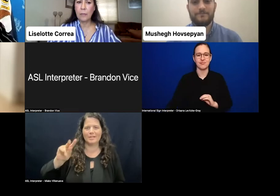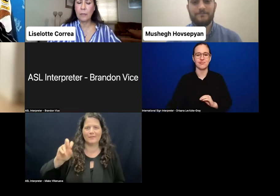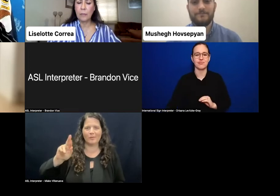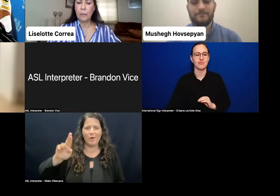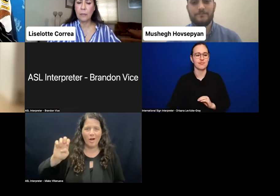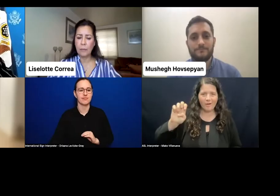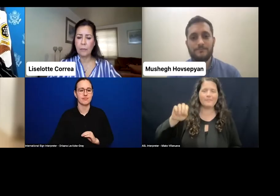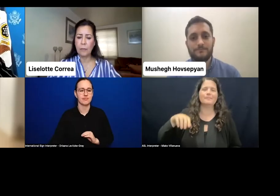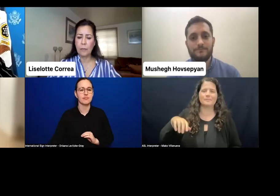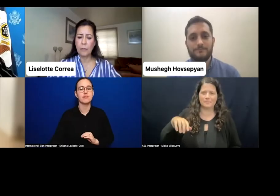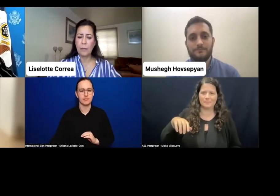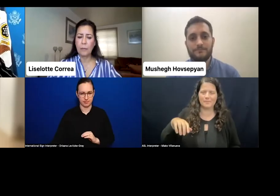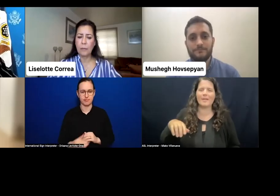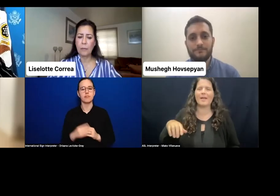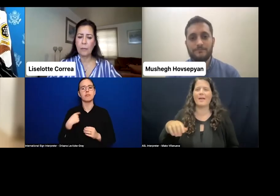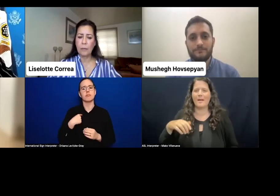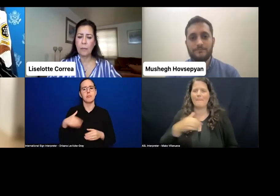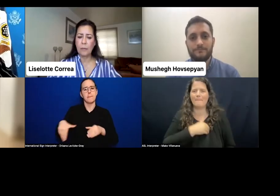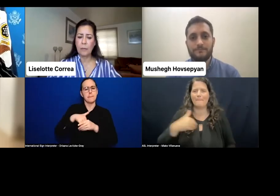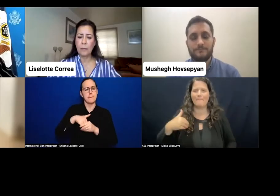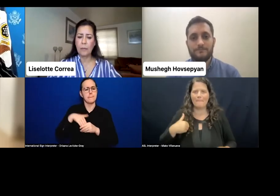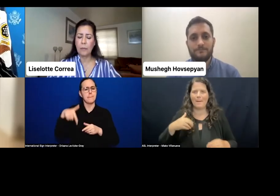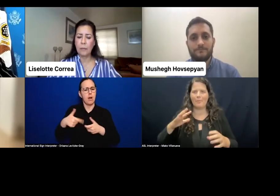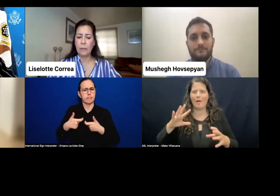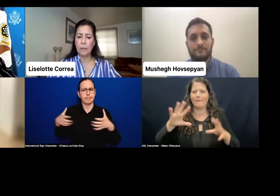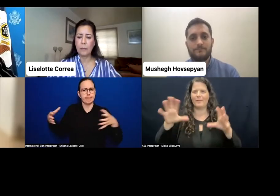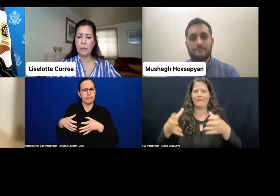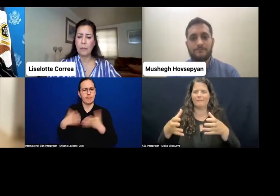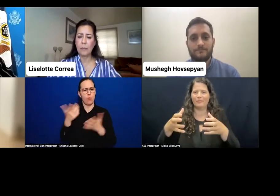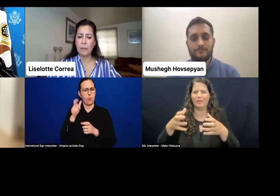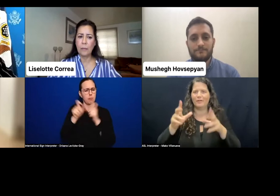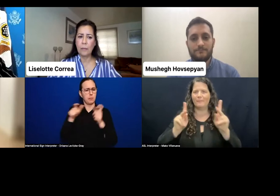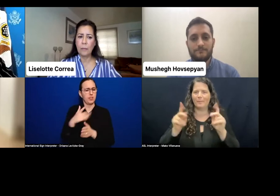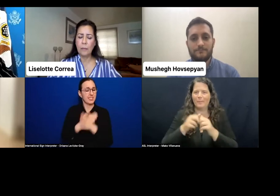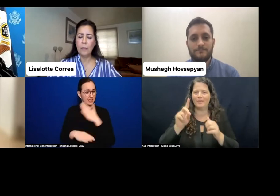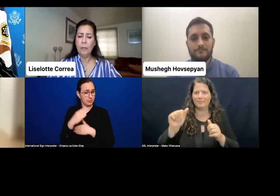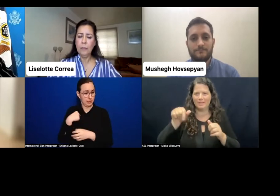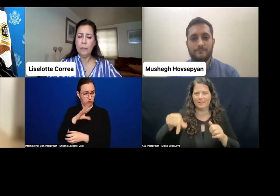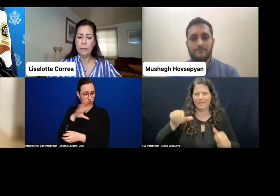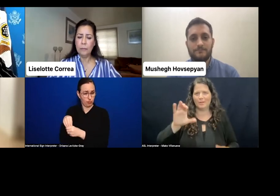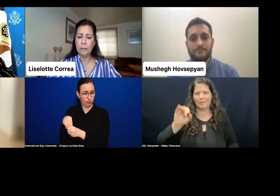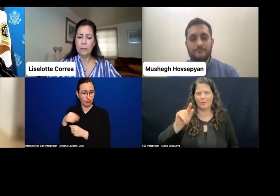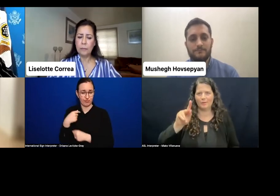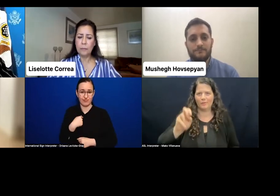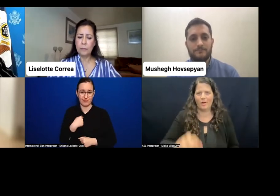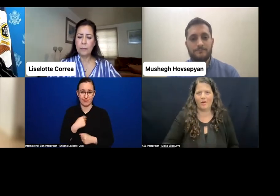Nice to meet you. And I totally agree with what you said because also in Cote d'Ivoire, persons with disabilities are facing a lot of challenges